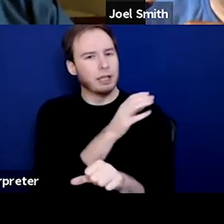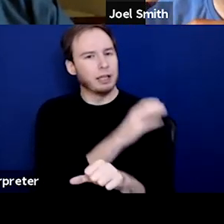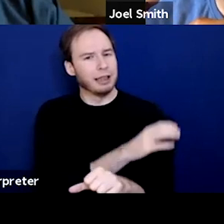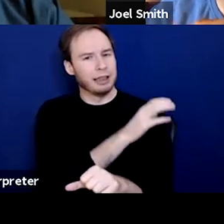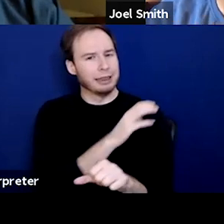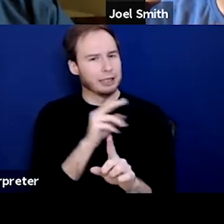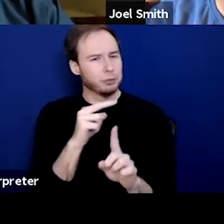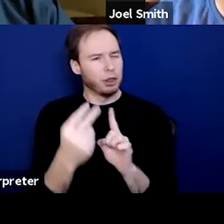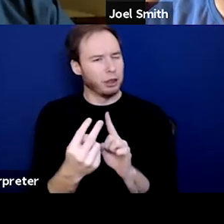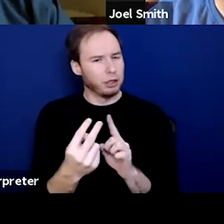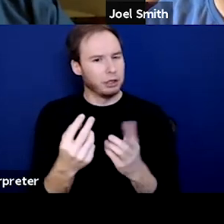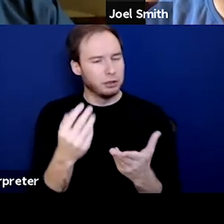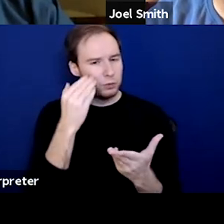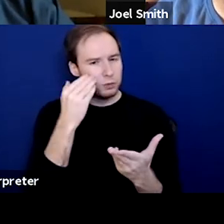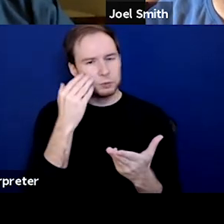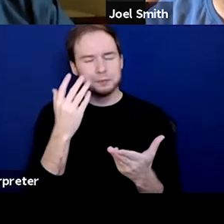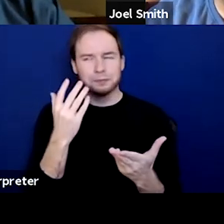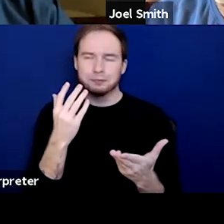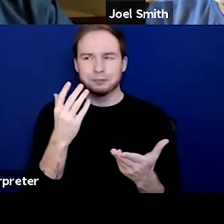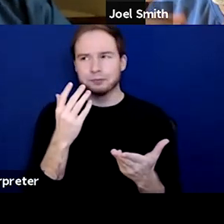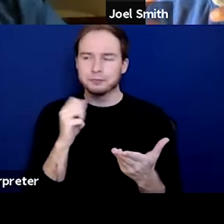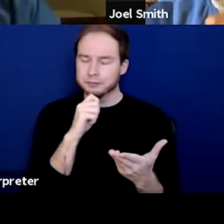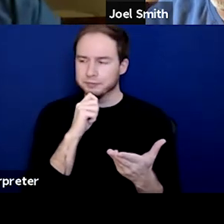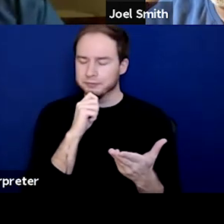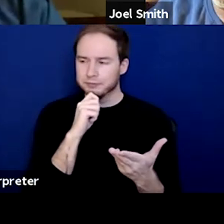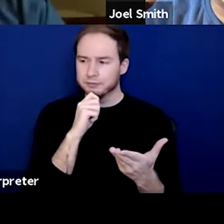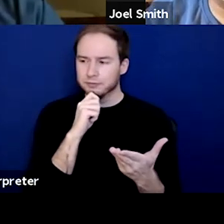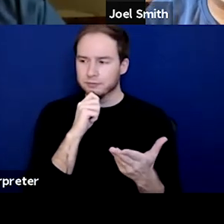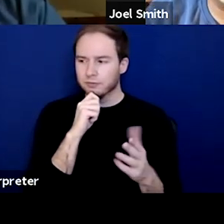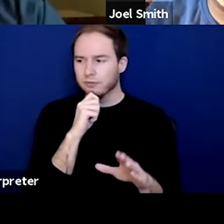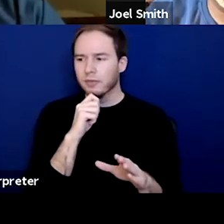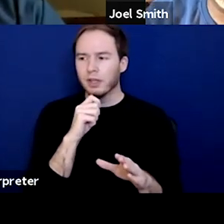It became like you dealt with symptoms of disease.